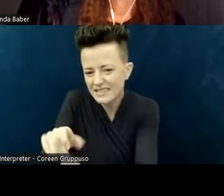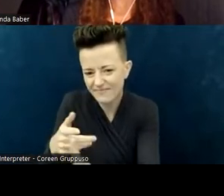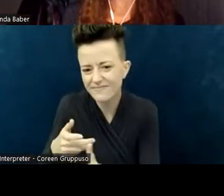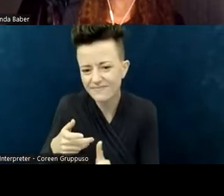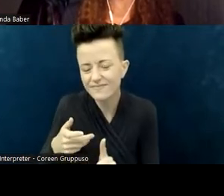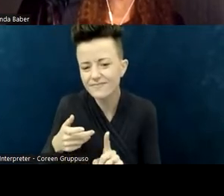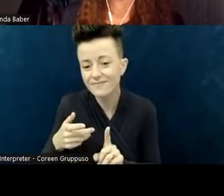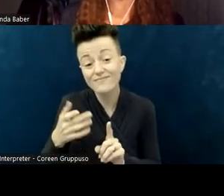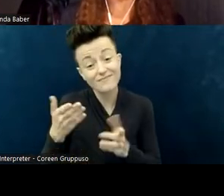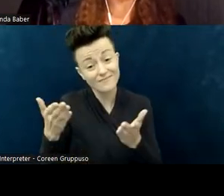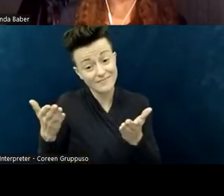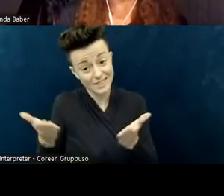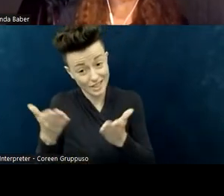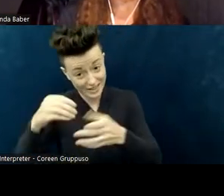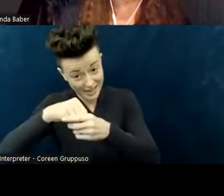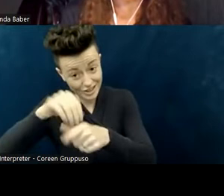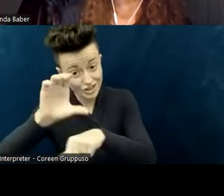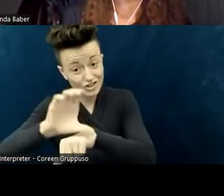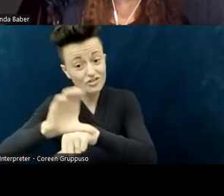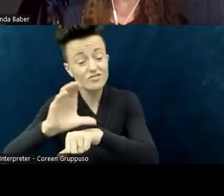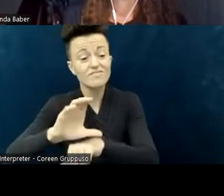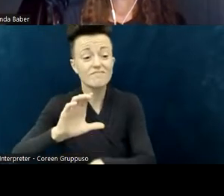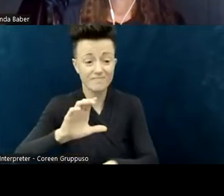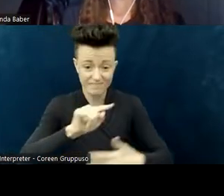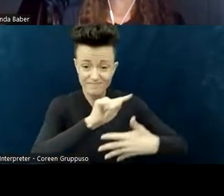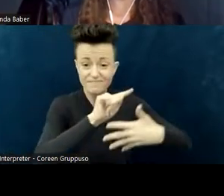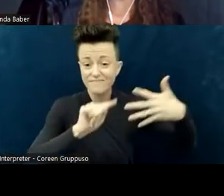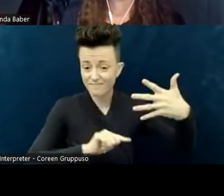Some examples of denial of privacy, of information,